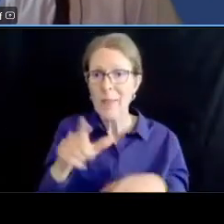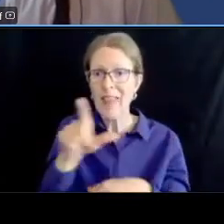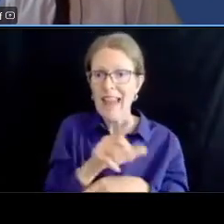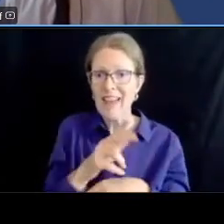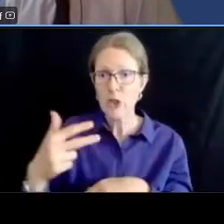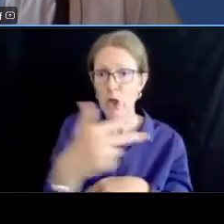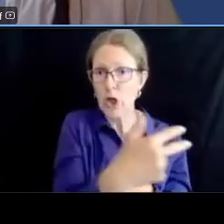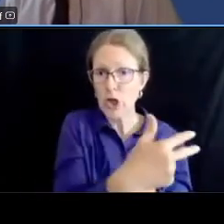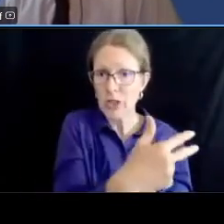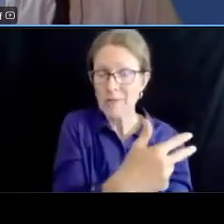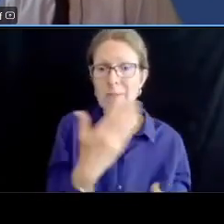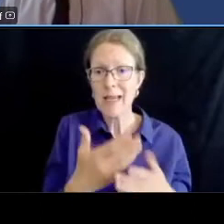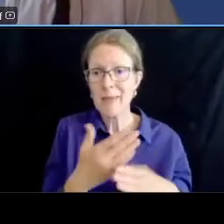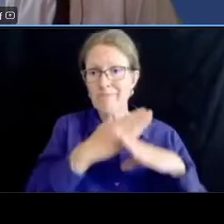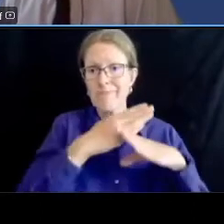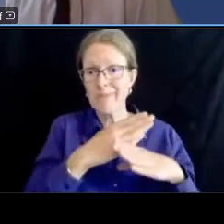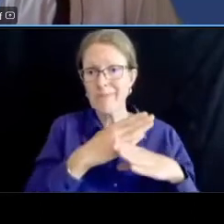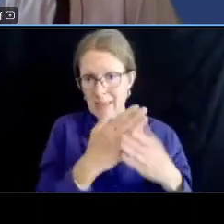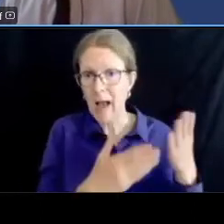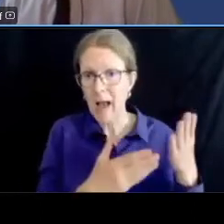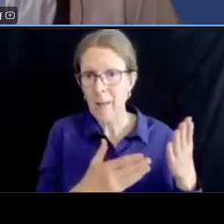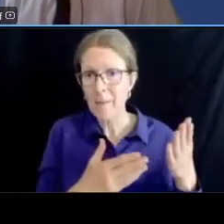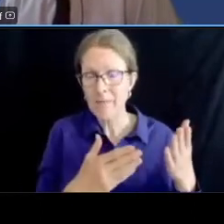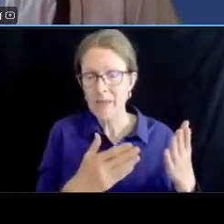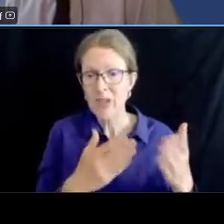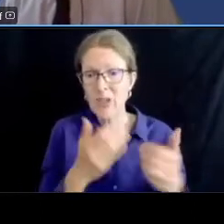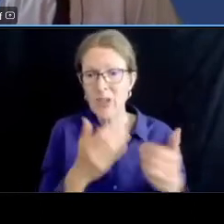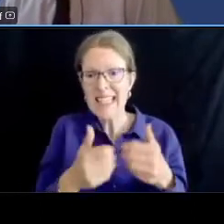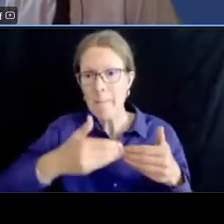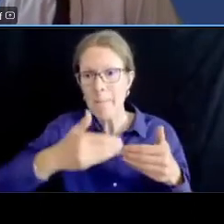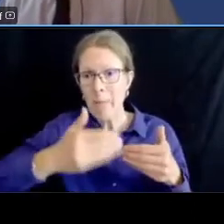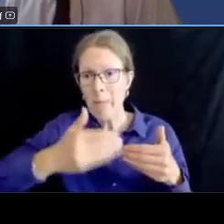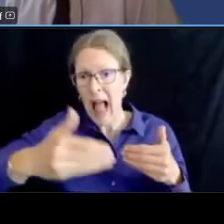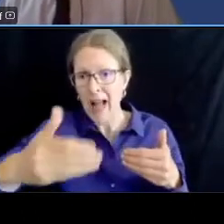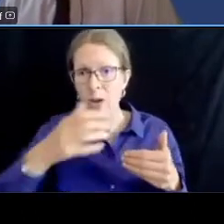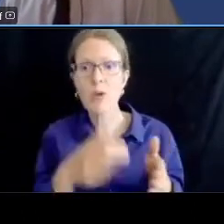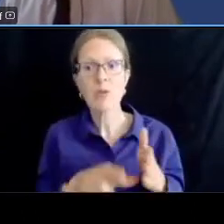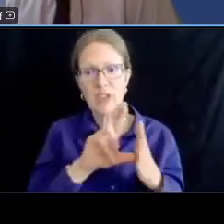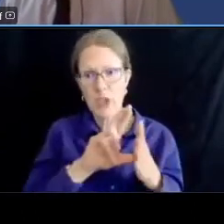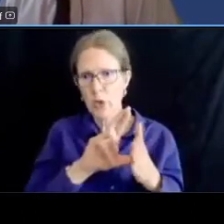be doing a block by block review of all of the driveways as it touches connecticut avenue